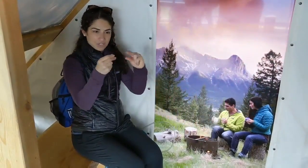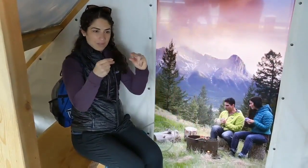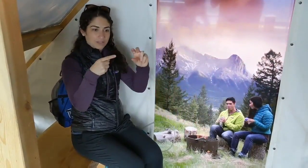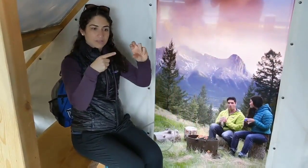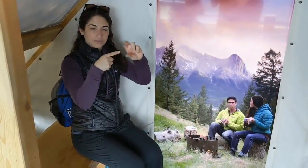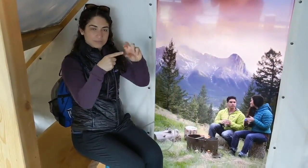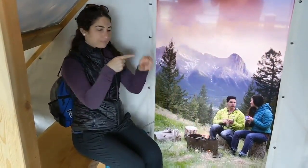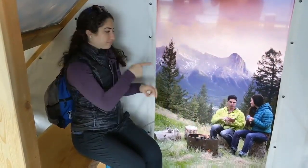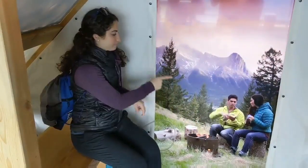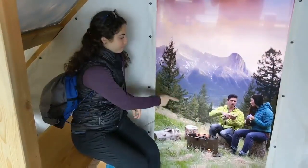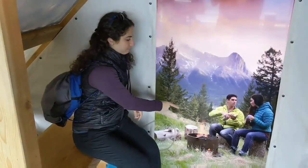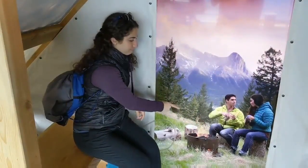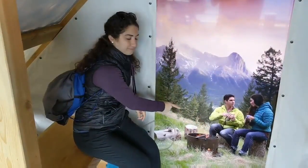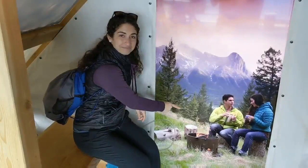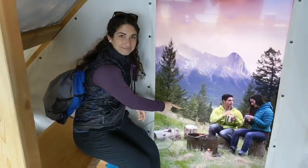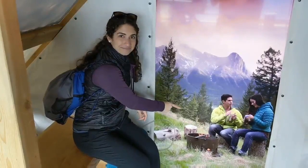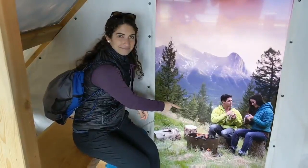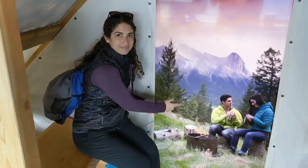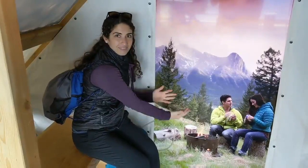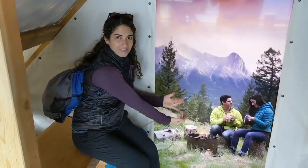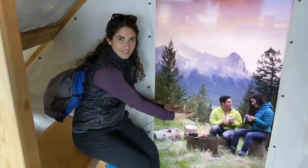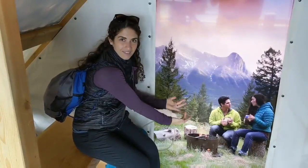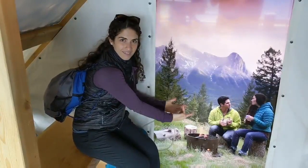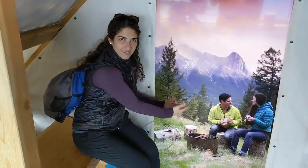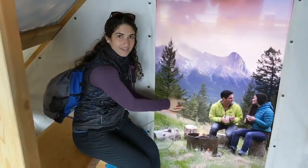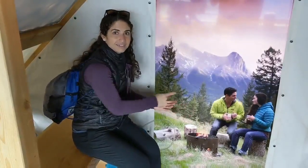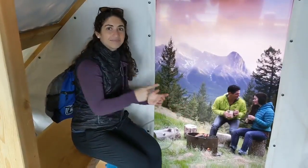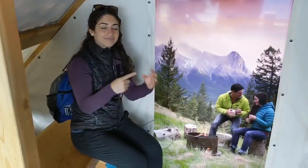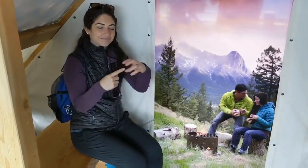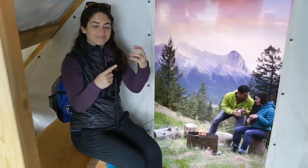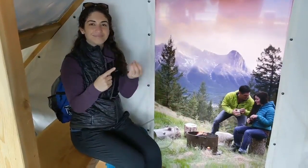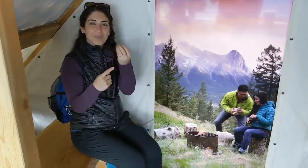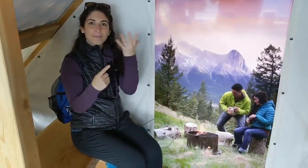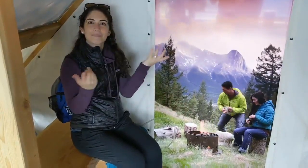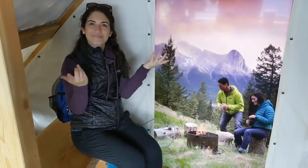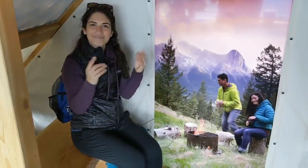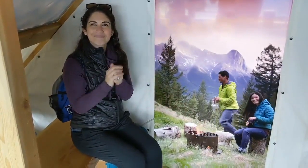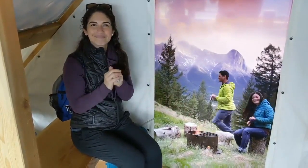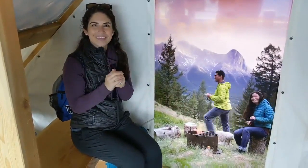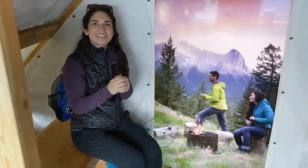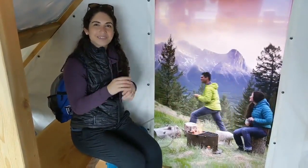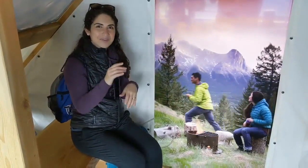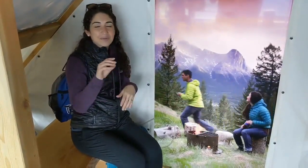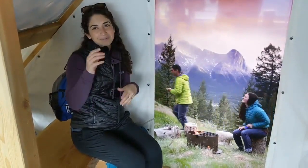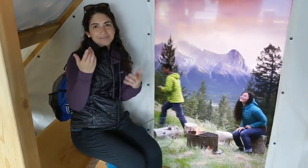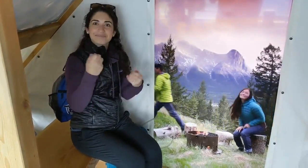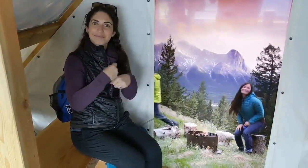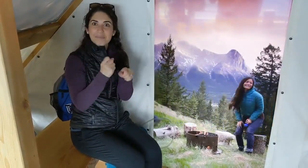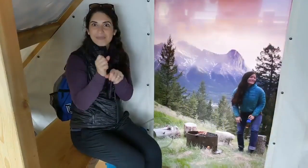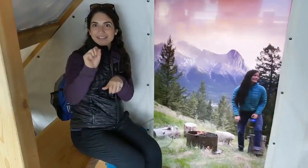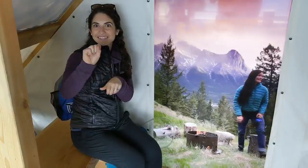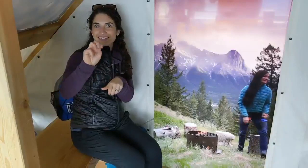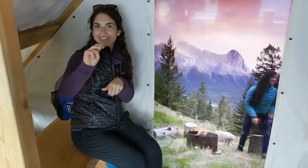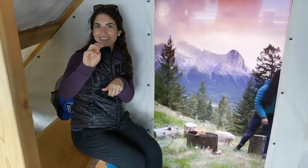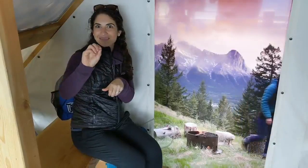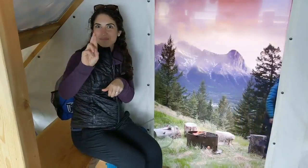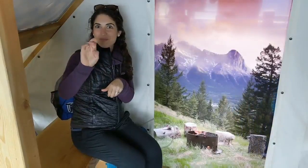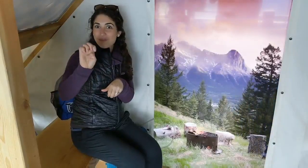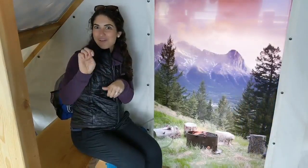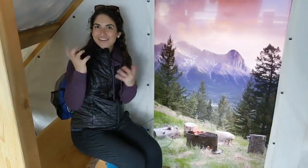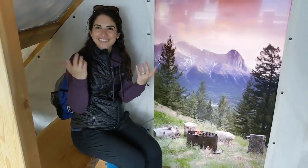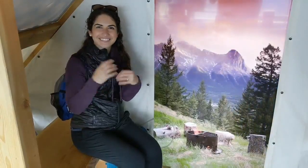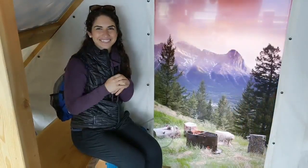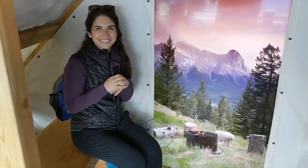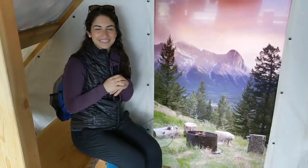And the marshmallow, you can put over the fire to make s'mores!